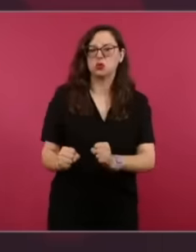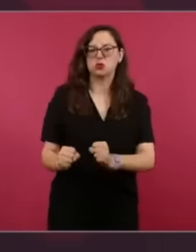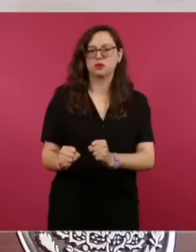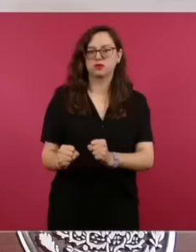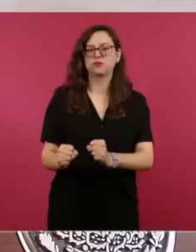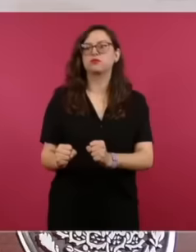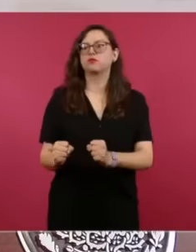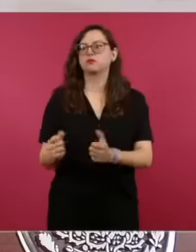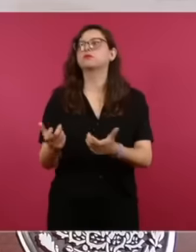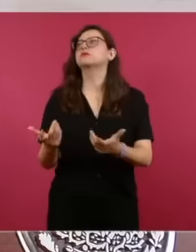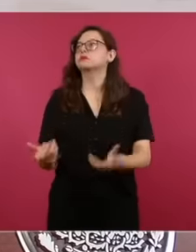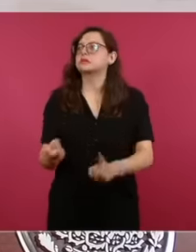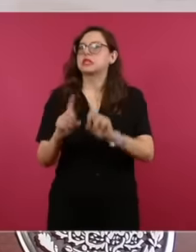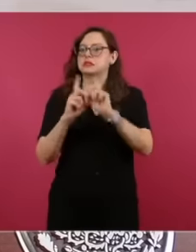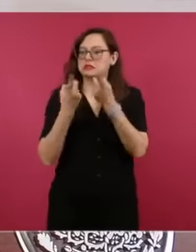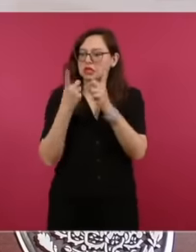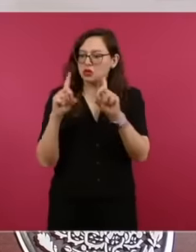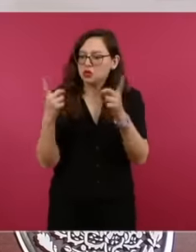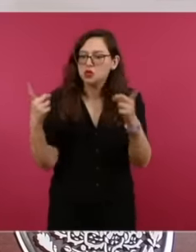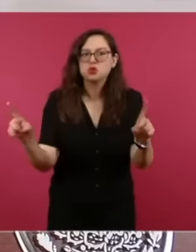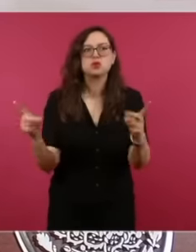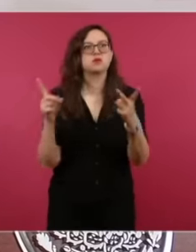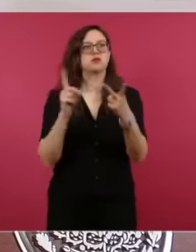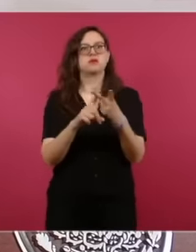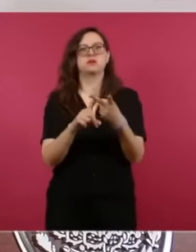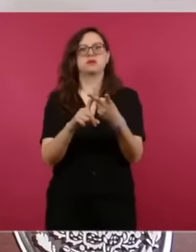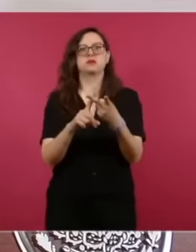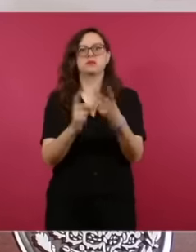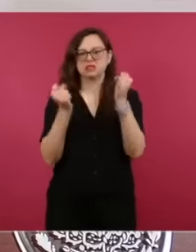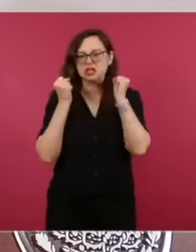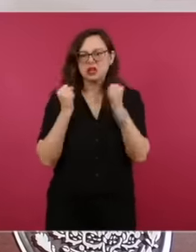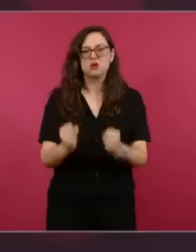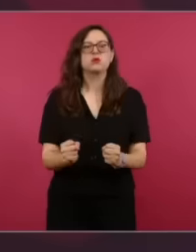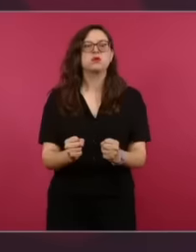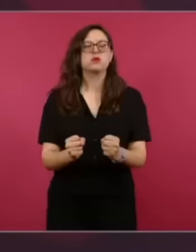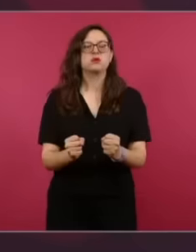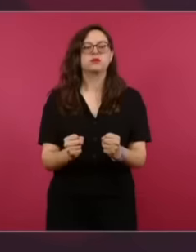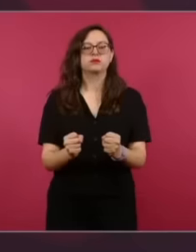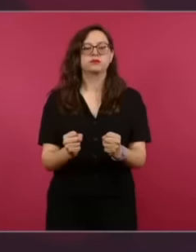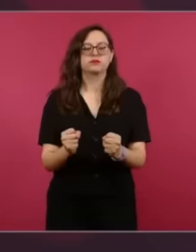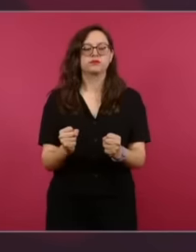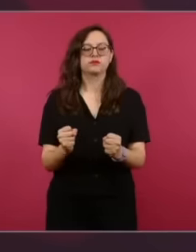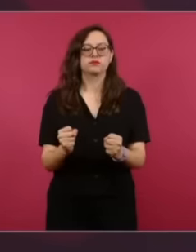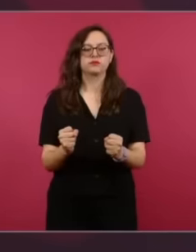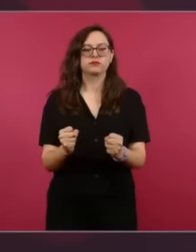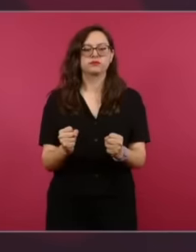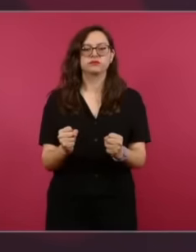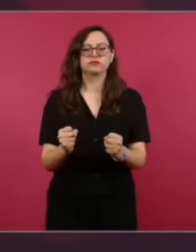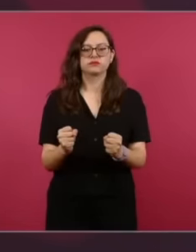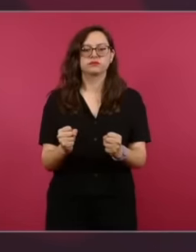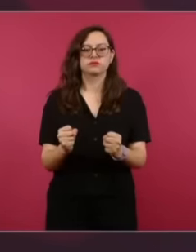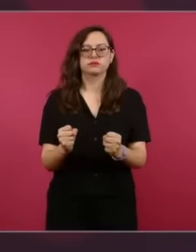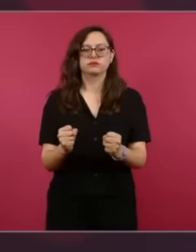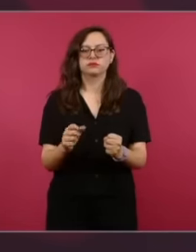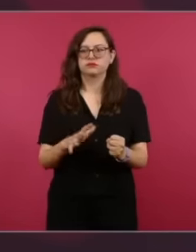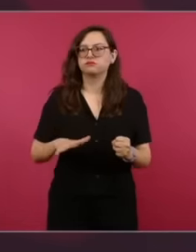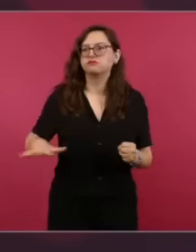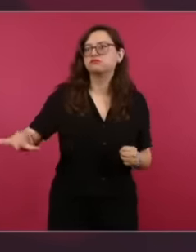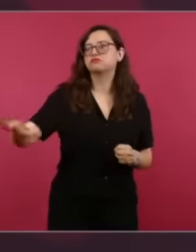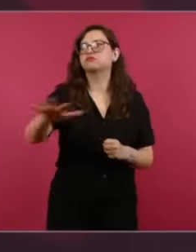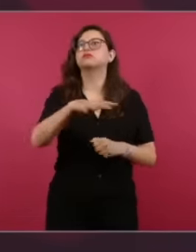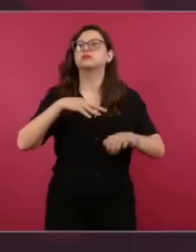growth, to a large extent, the creation of jobs